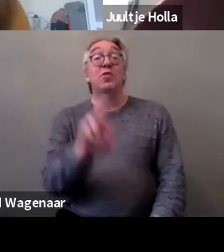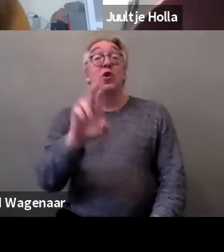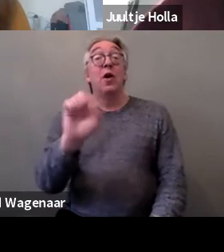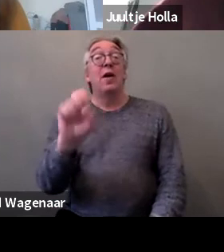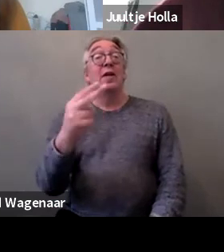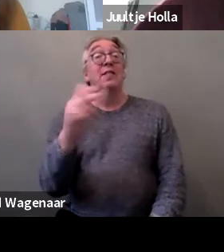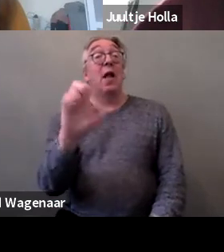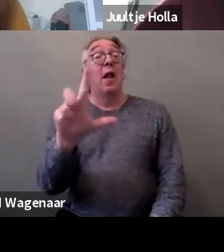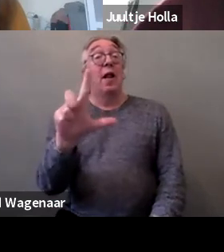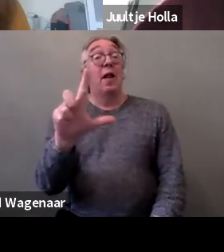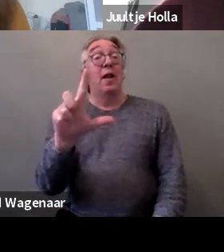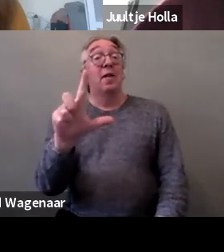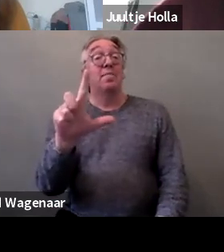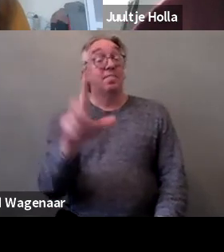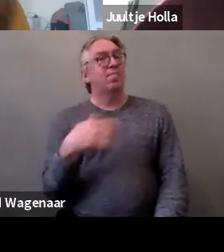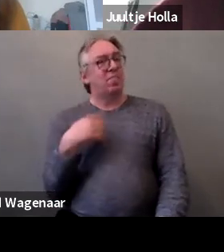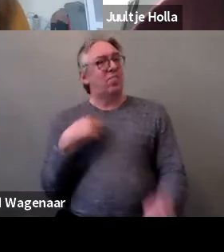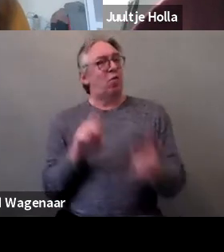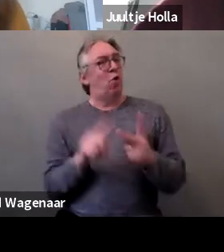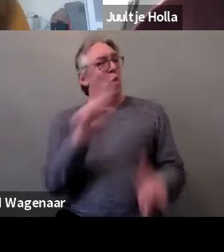We have another question on Istanbul Convention